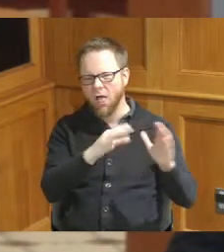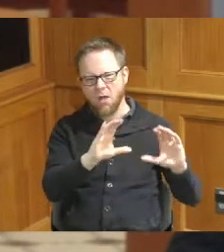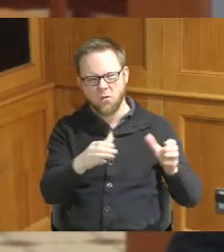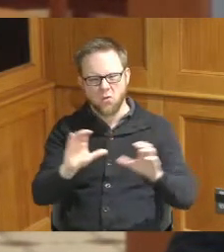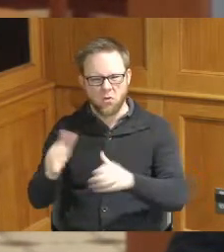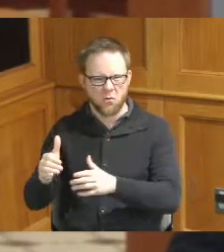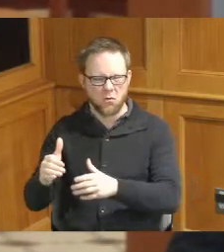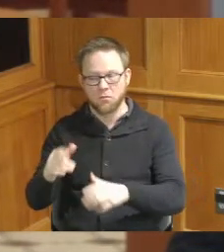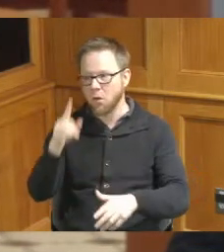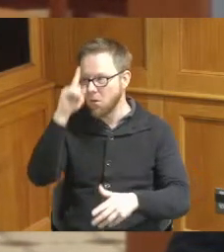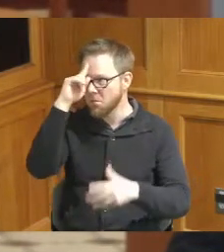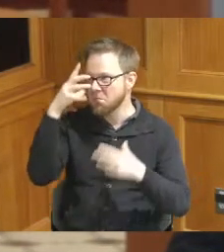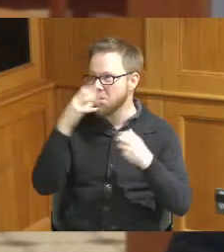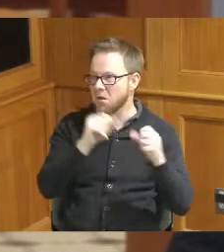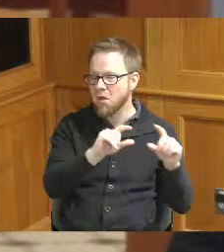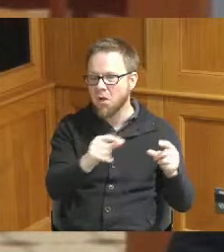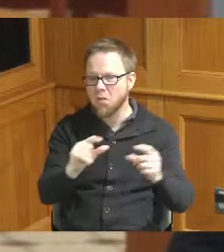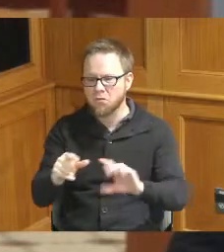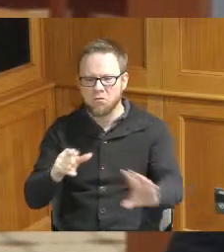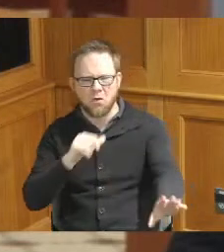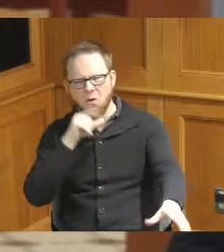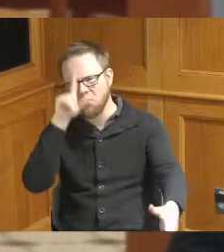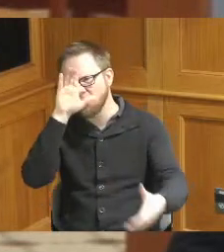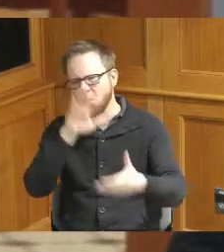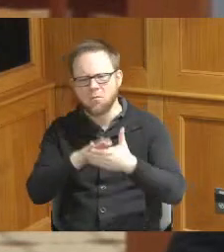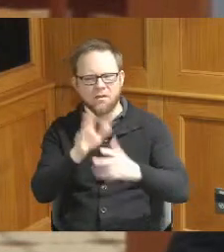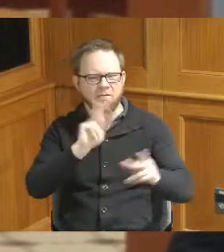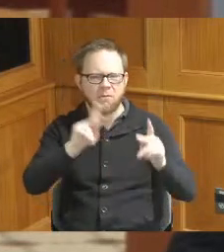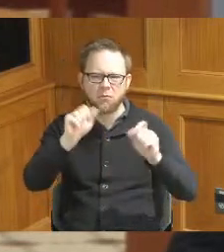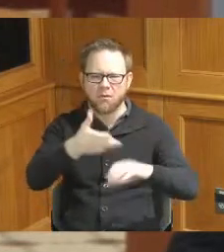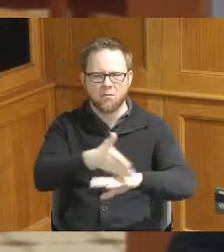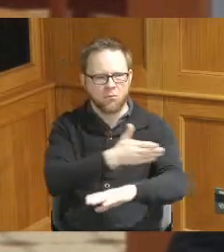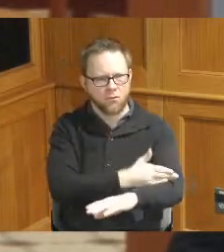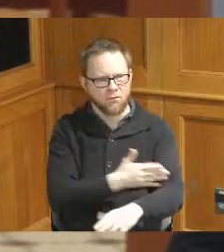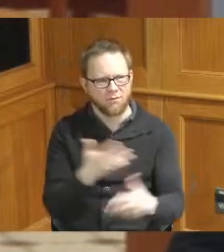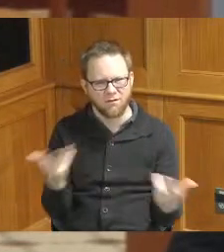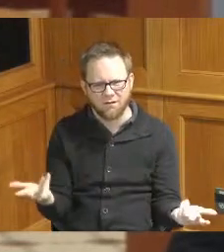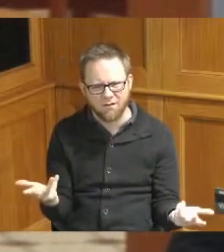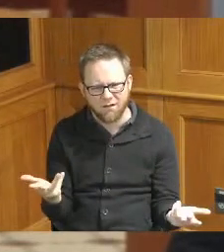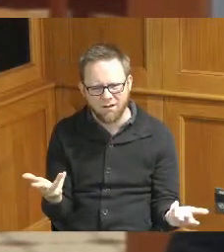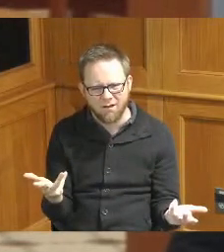mental health groups is they don't believe anybody can get better I think you're going to be mentally